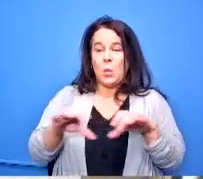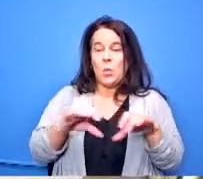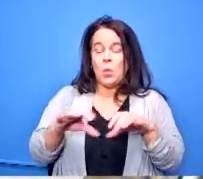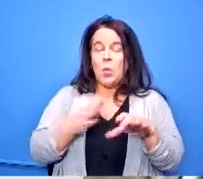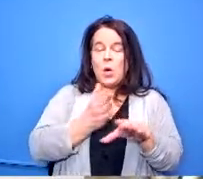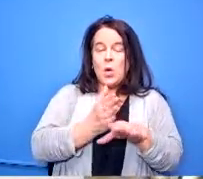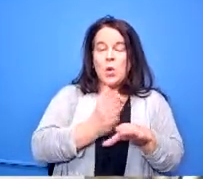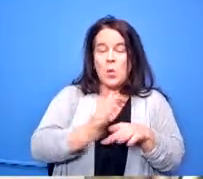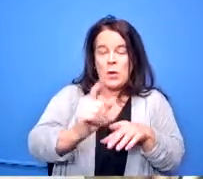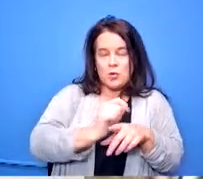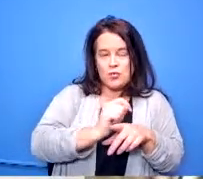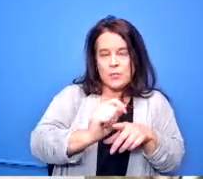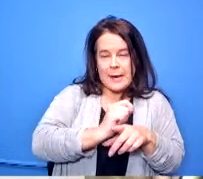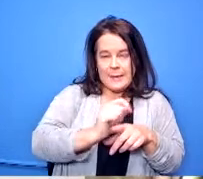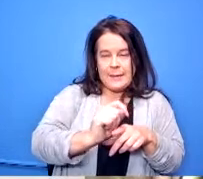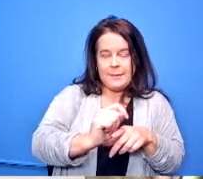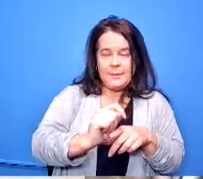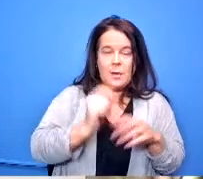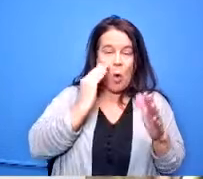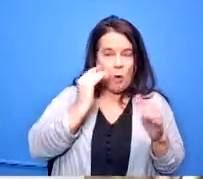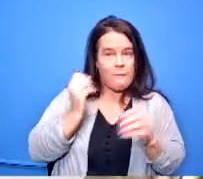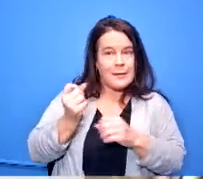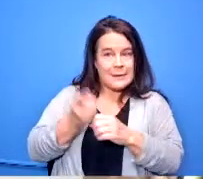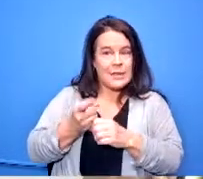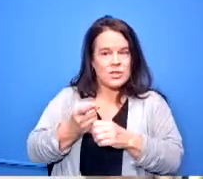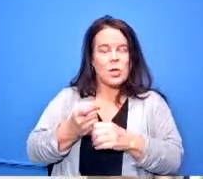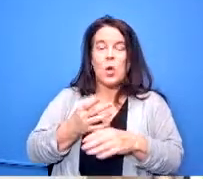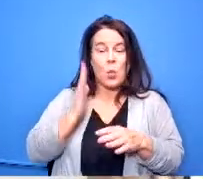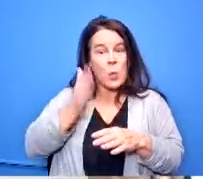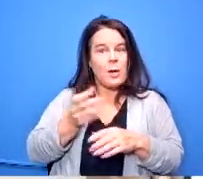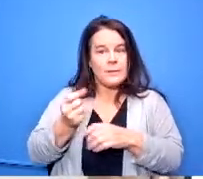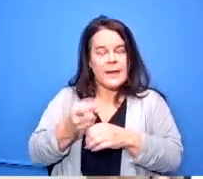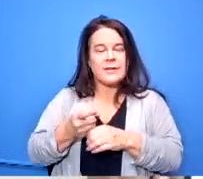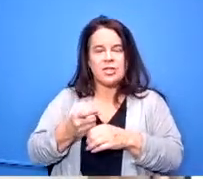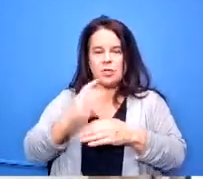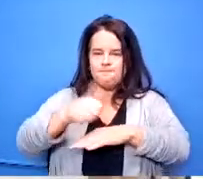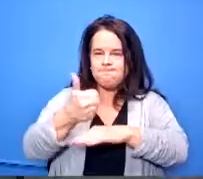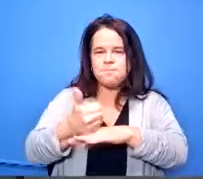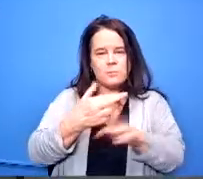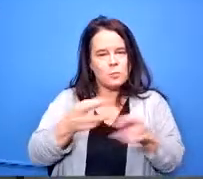and it will be back up full force next year thank you dr ollie i have a couple more but i also